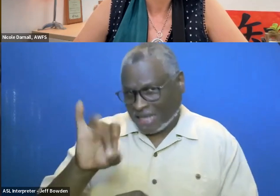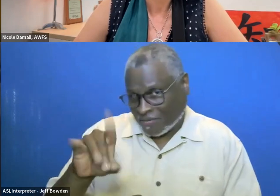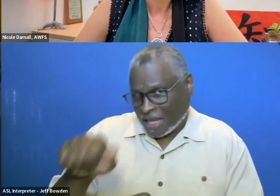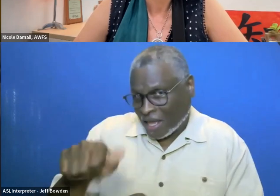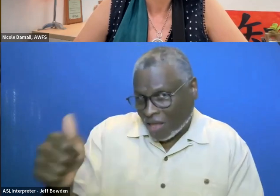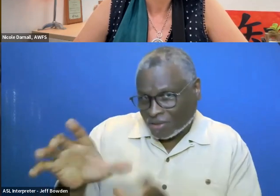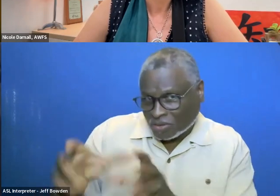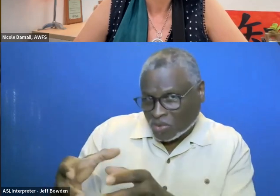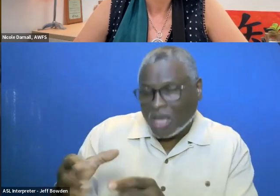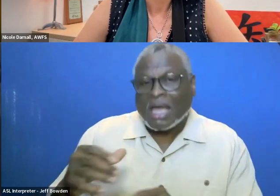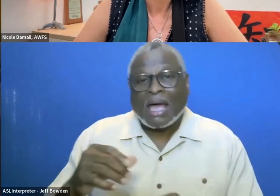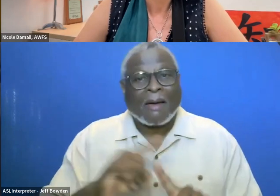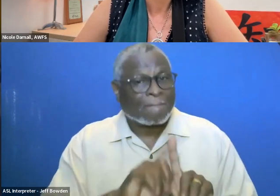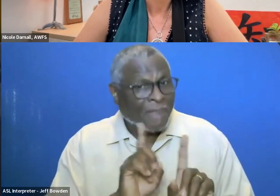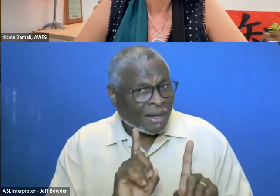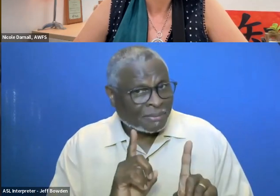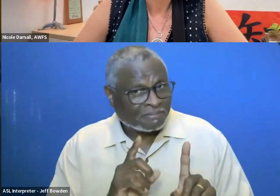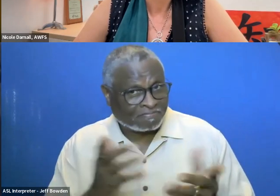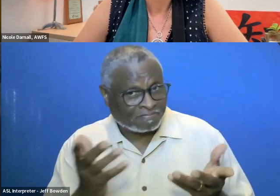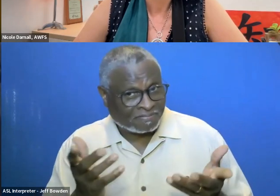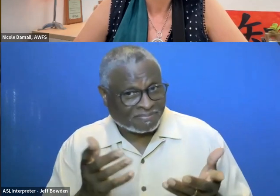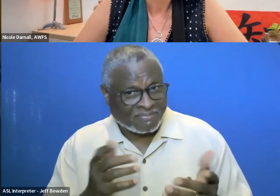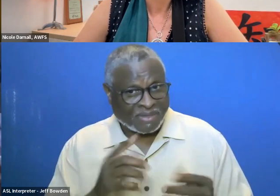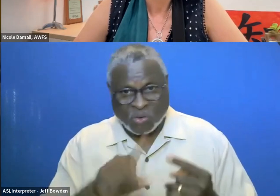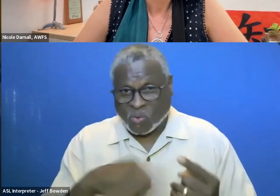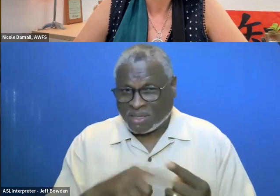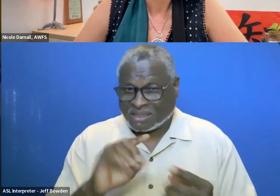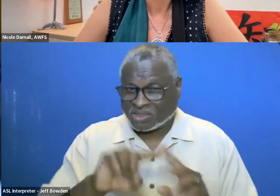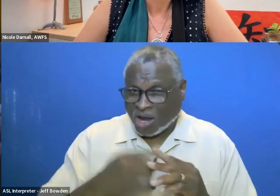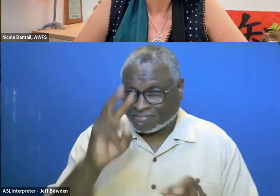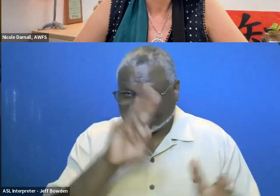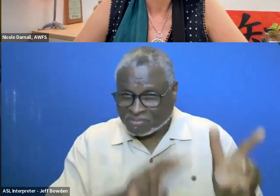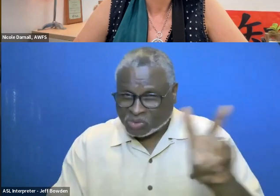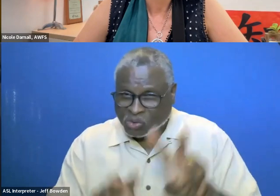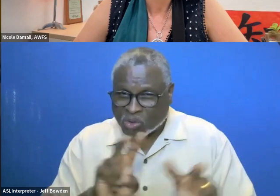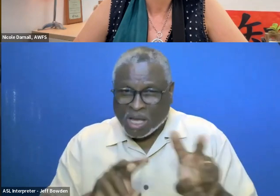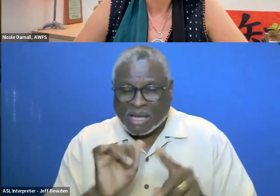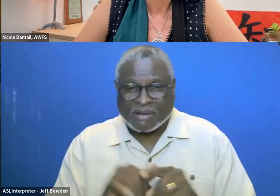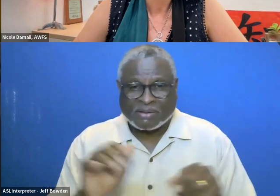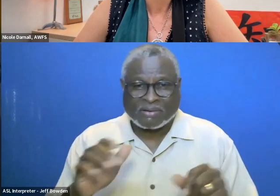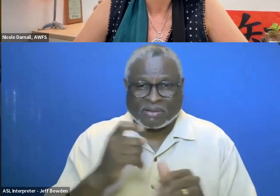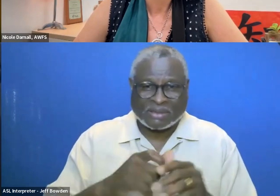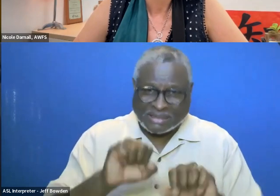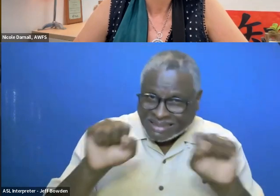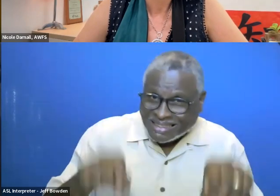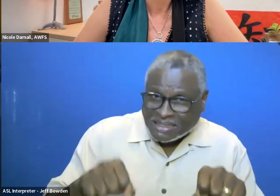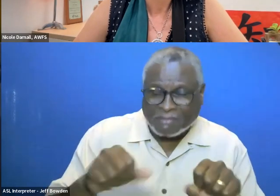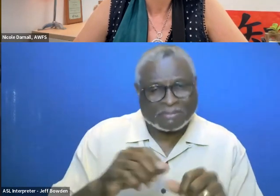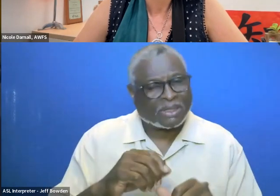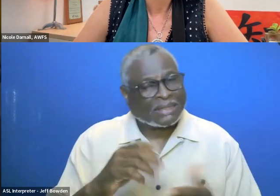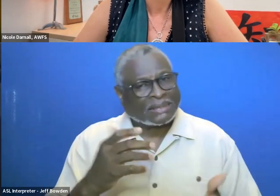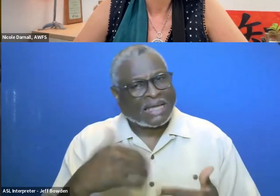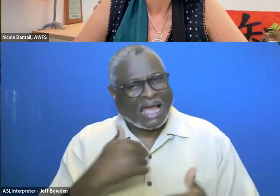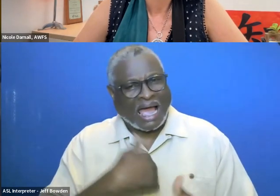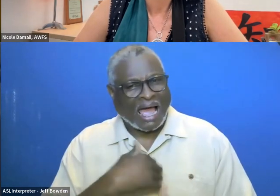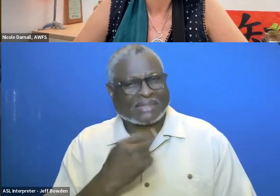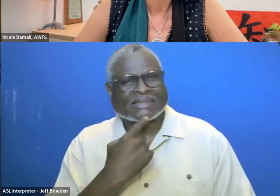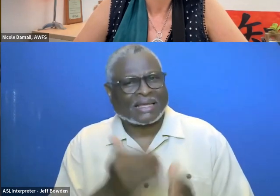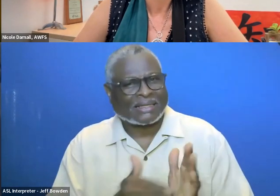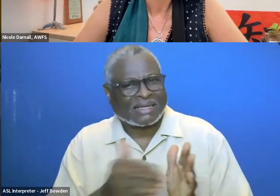and others, but when you start looking at across the system, I just keep saying this is important